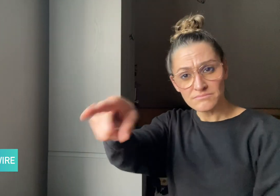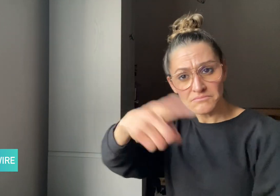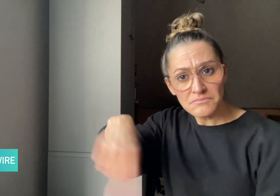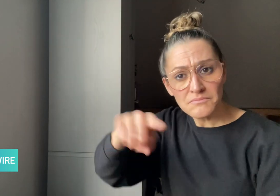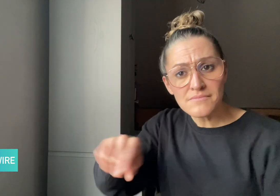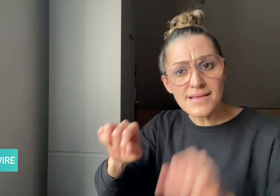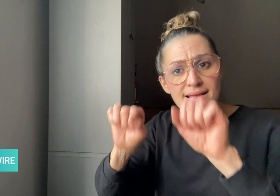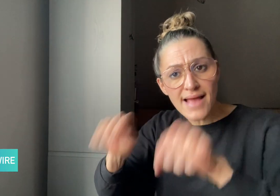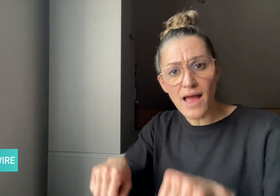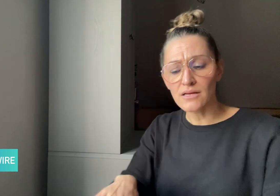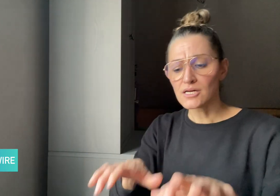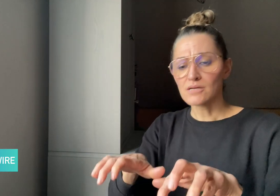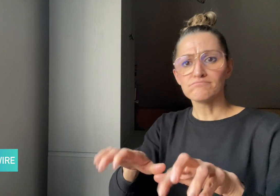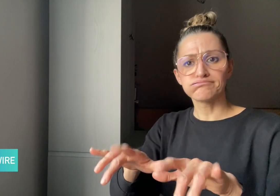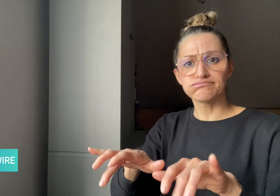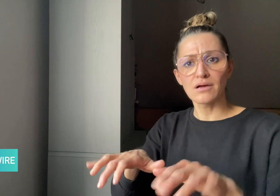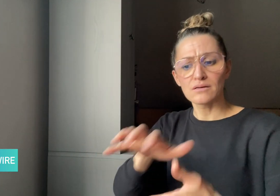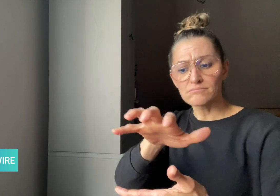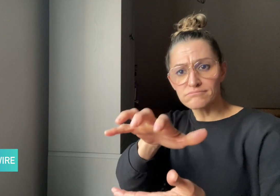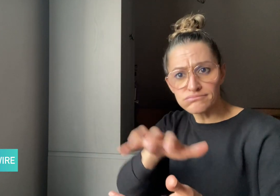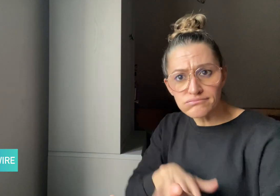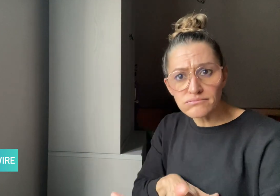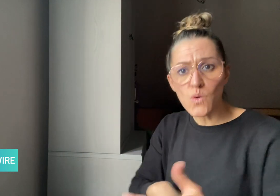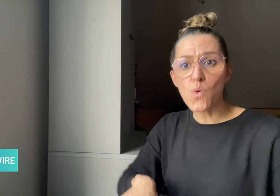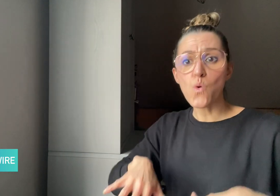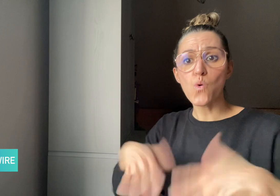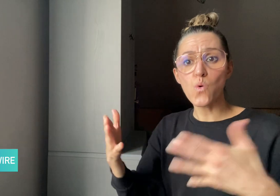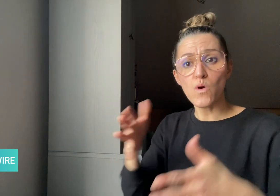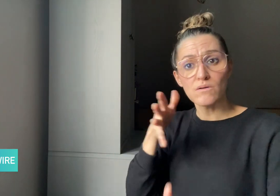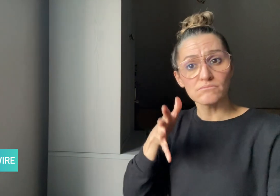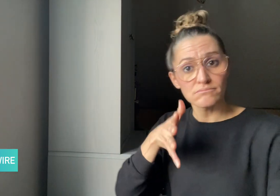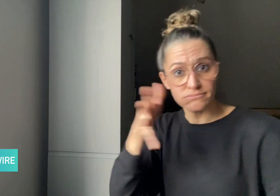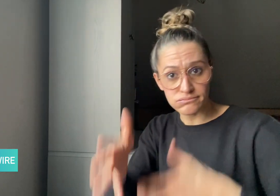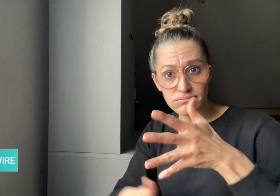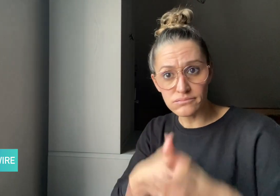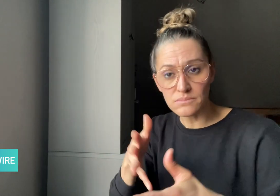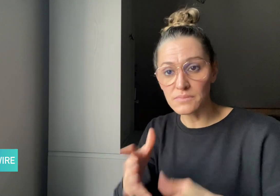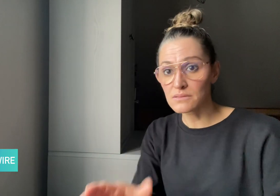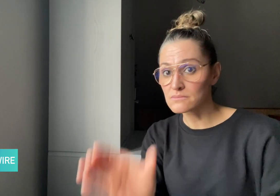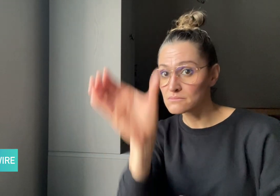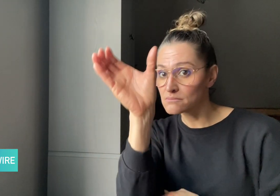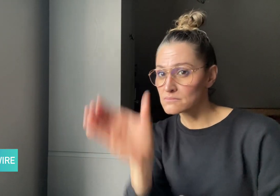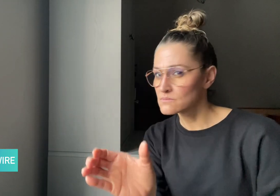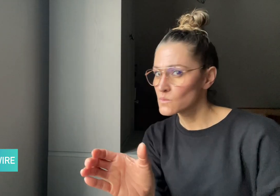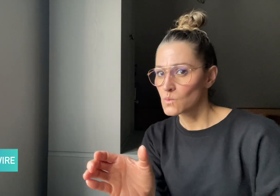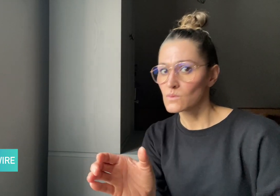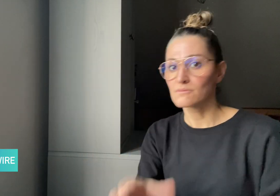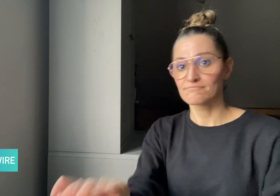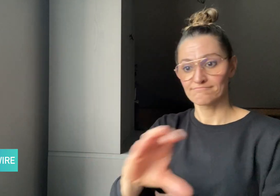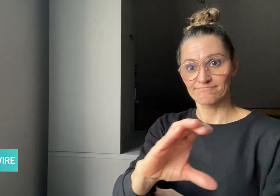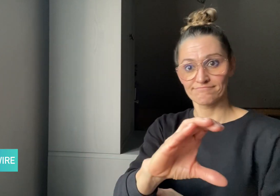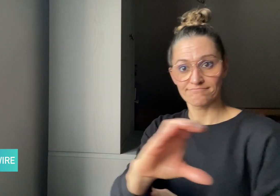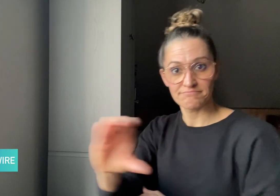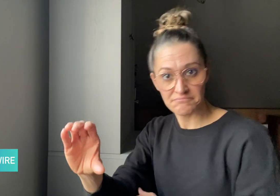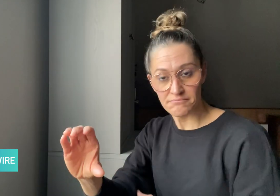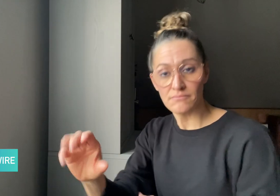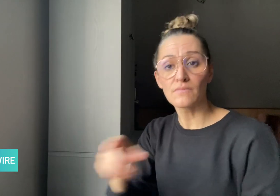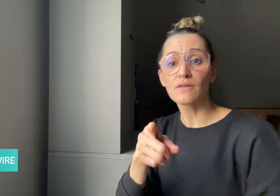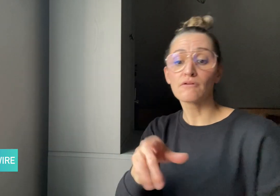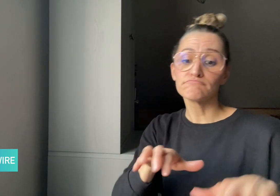You can email your text or video comments